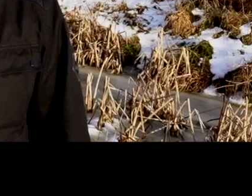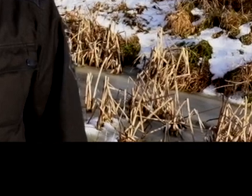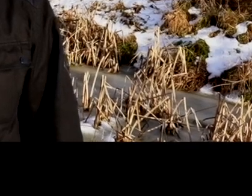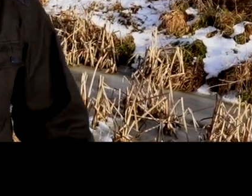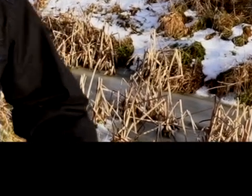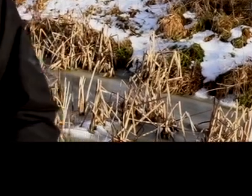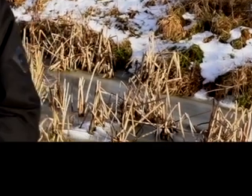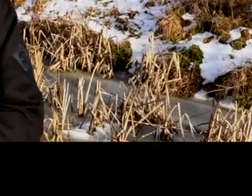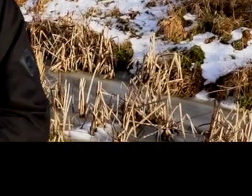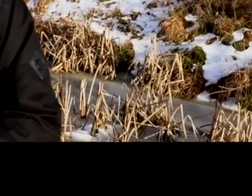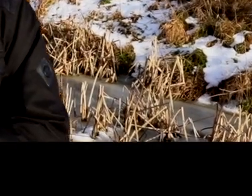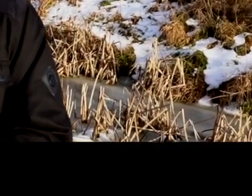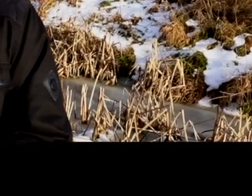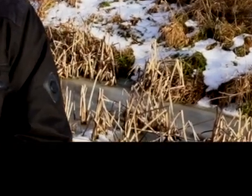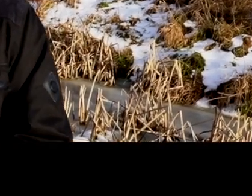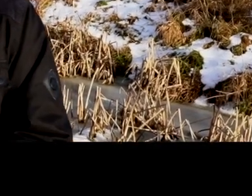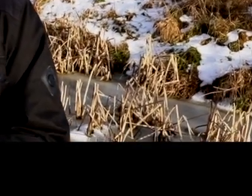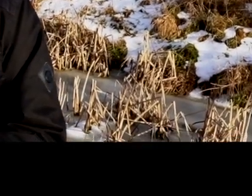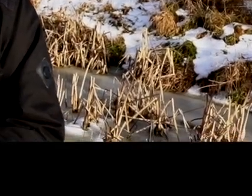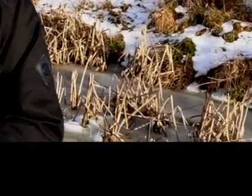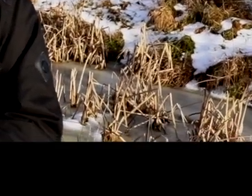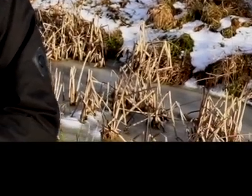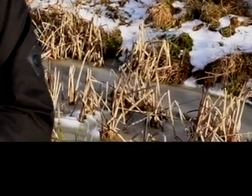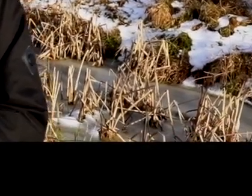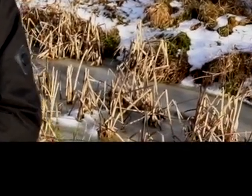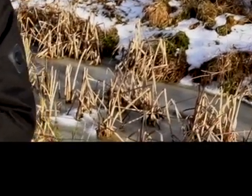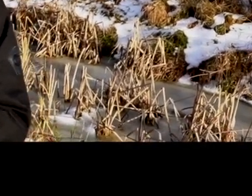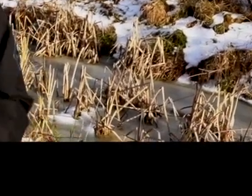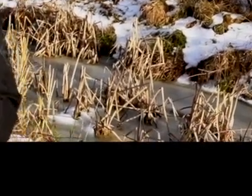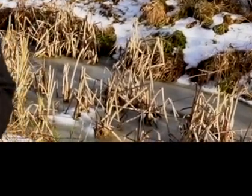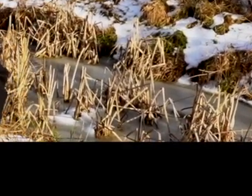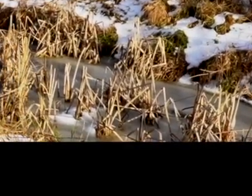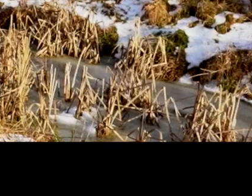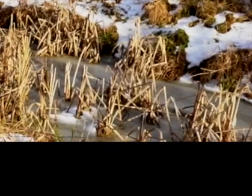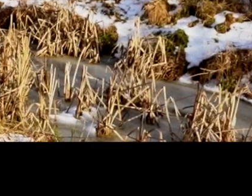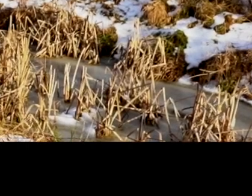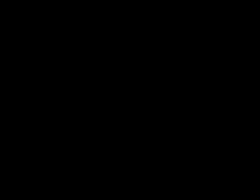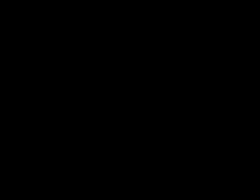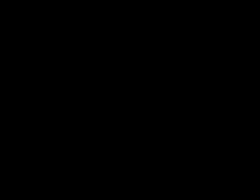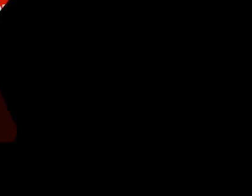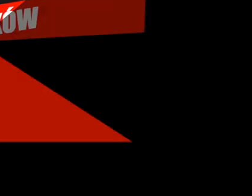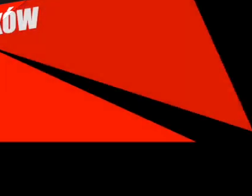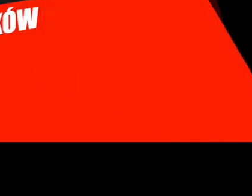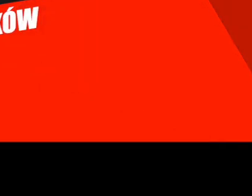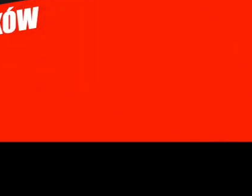Welcome, you very warmly in a very unusual place, my name is Jakub Zaniewski. Piasnica. The history of the drama of the Poles